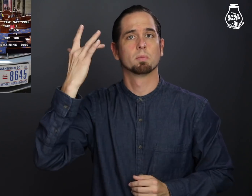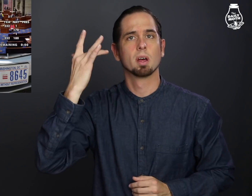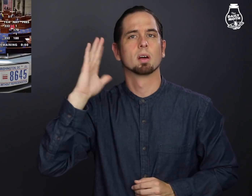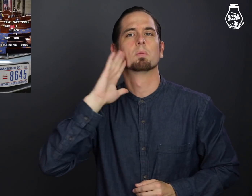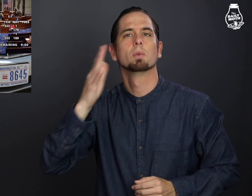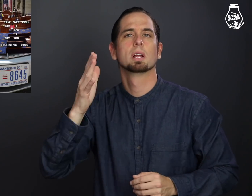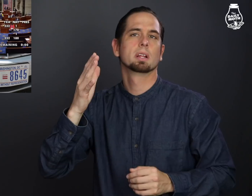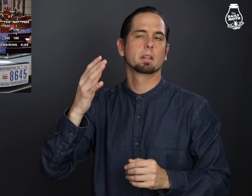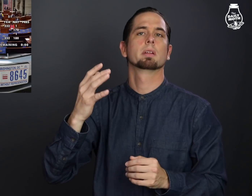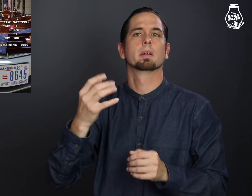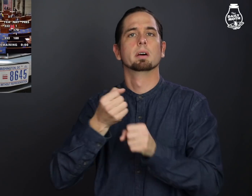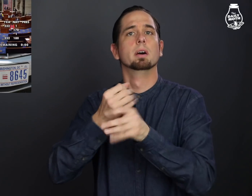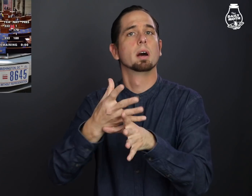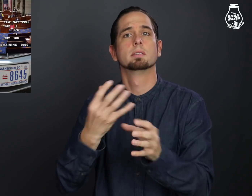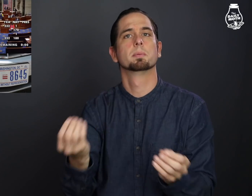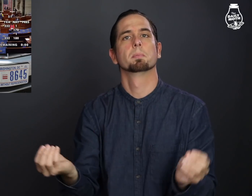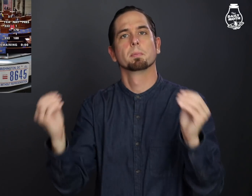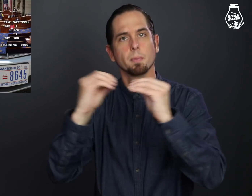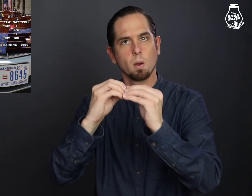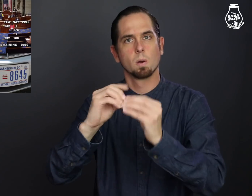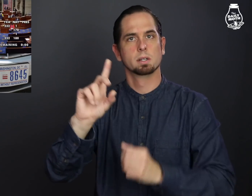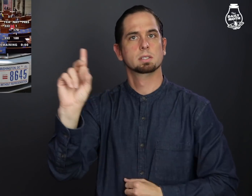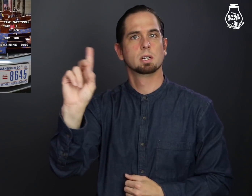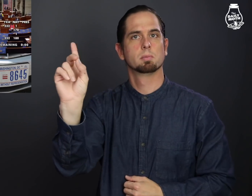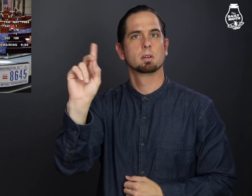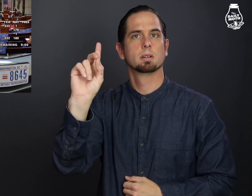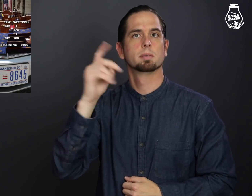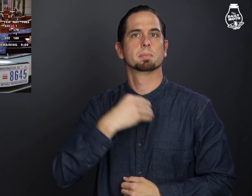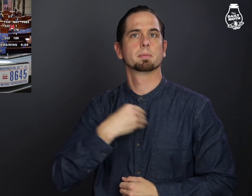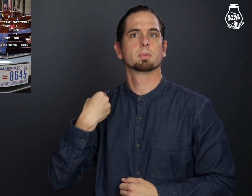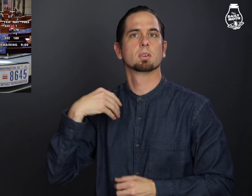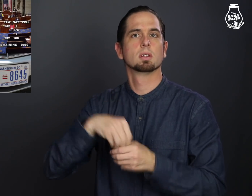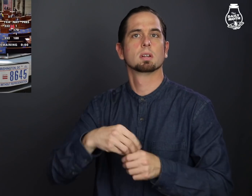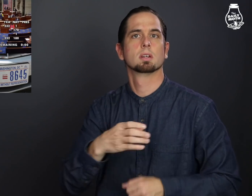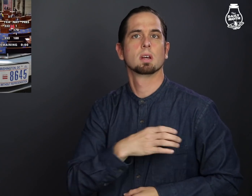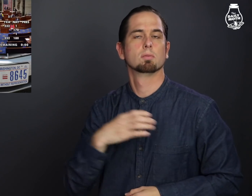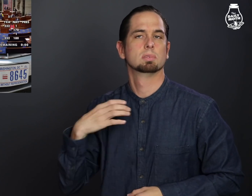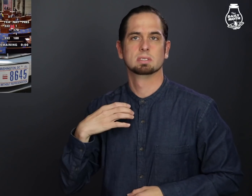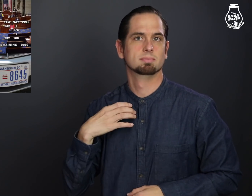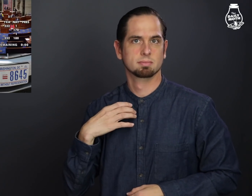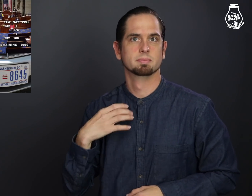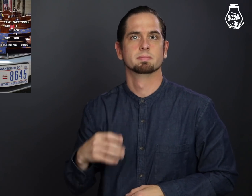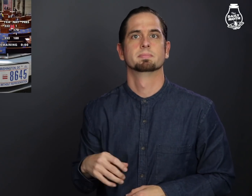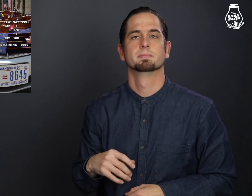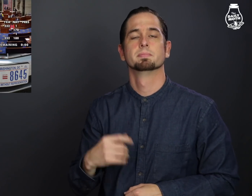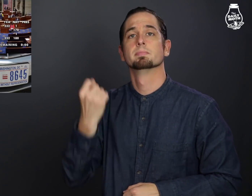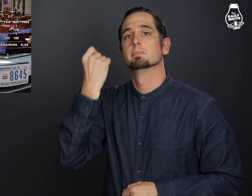because it would lead to more Democratic members of Congress.